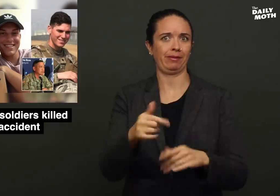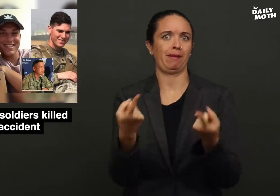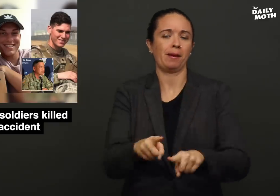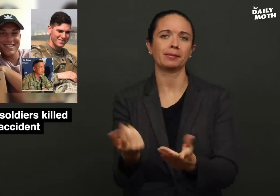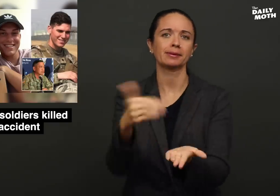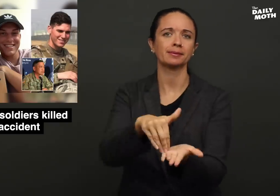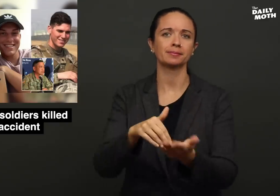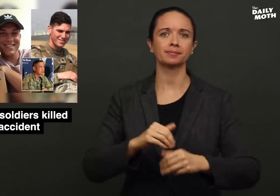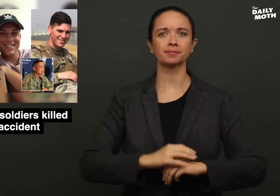similar accidents.